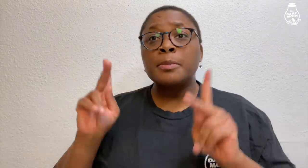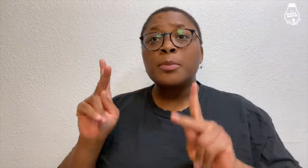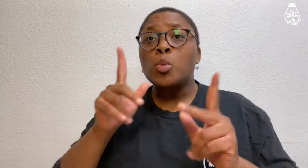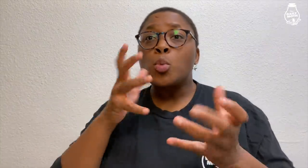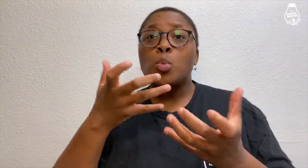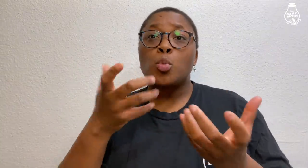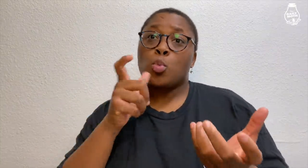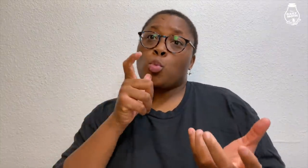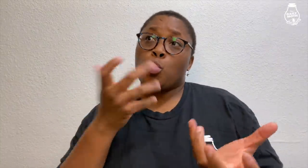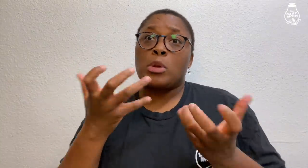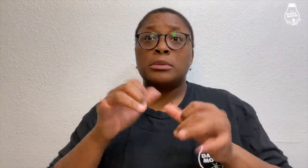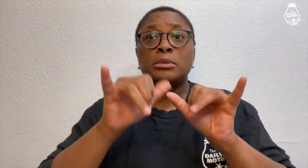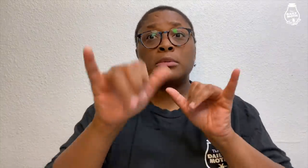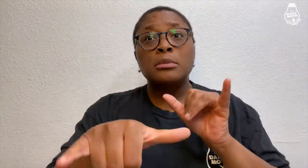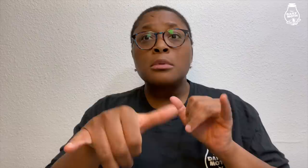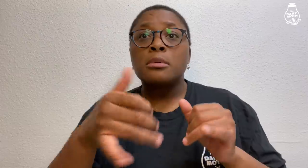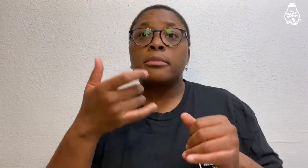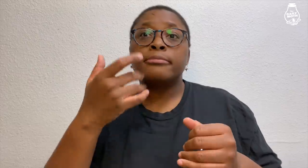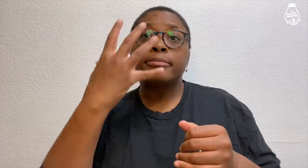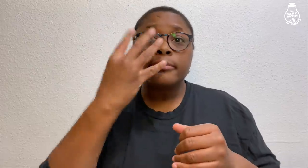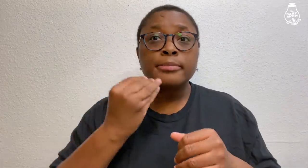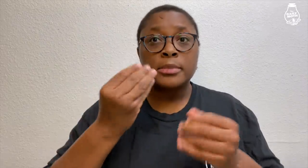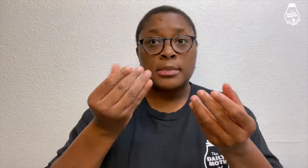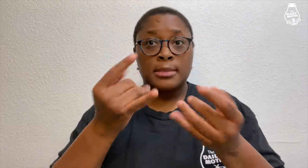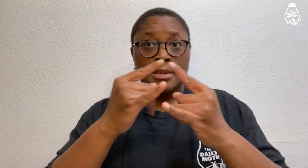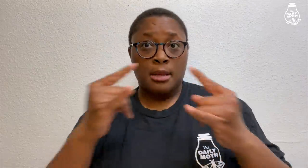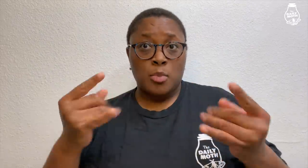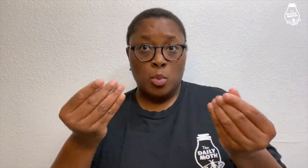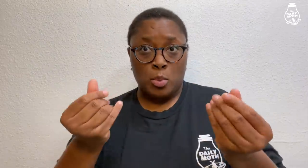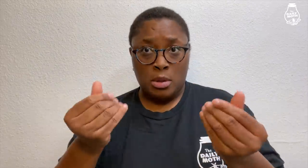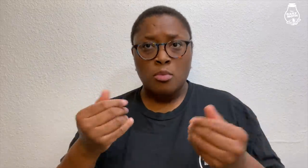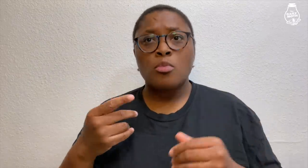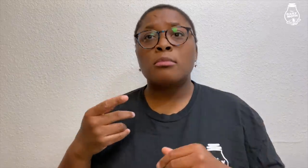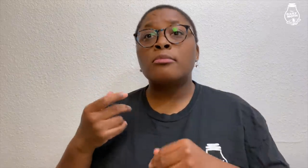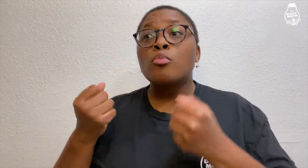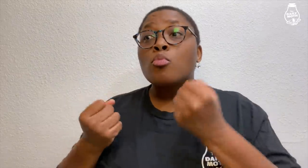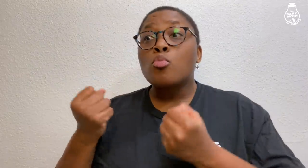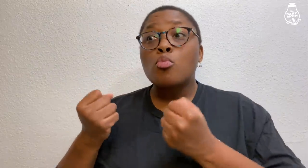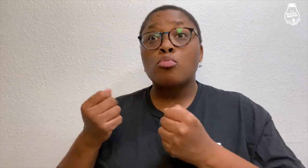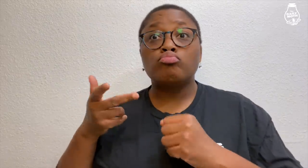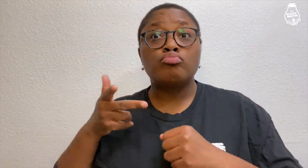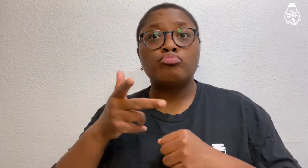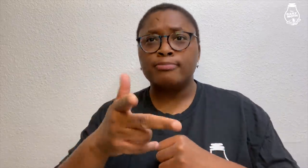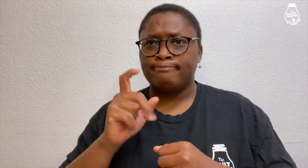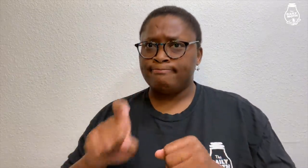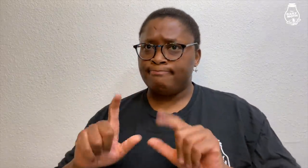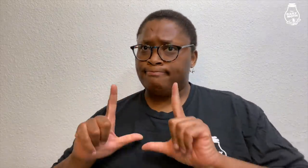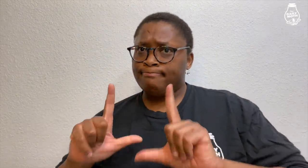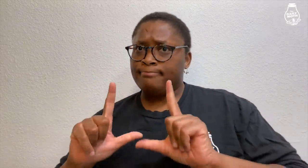It was said that they must keep a record of people who want to stay and sleep at the campgrounds from documenting